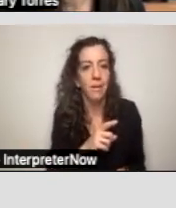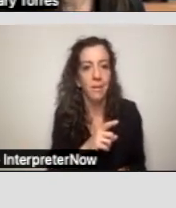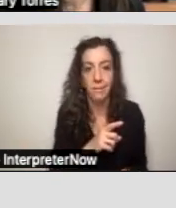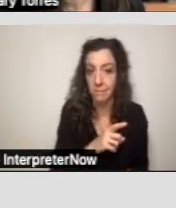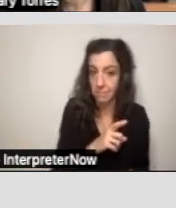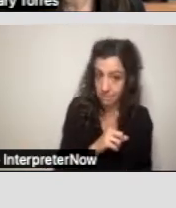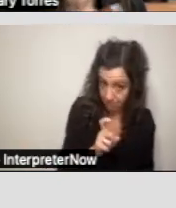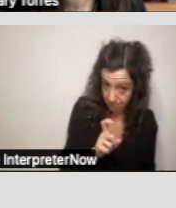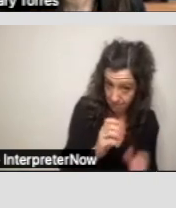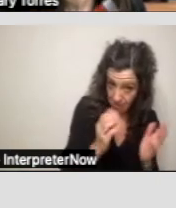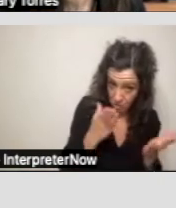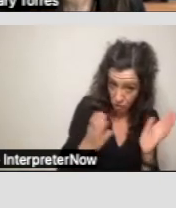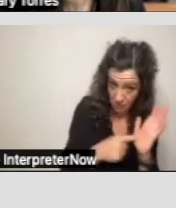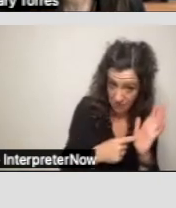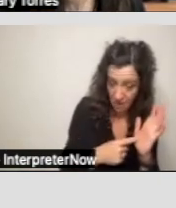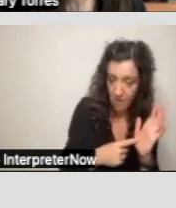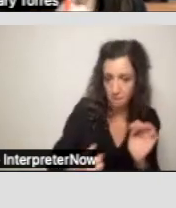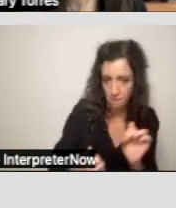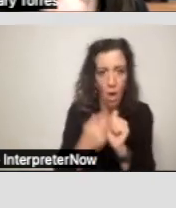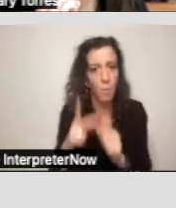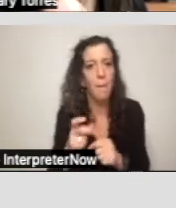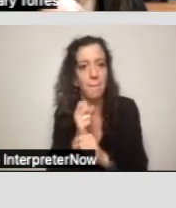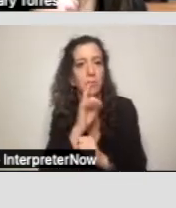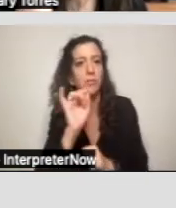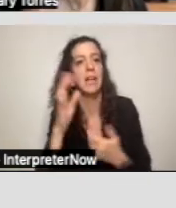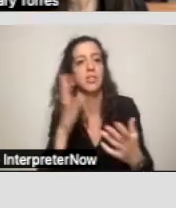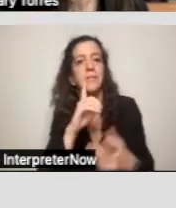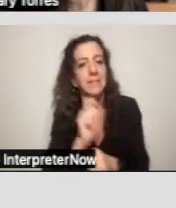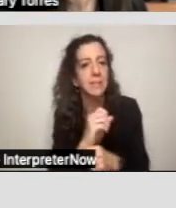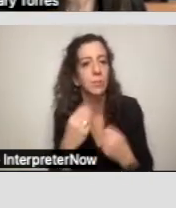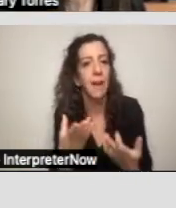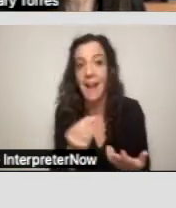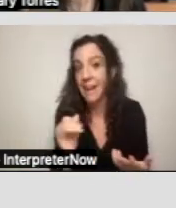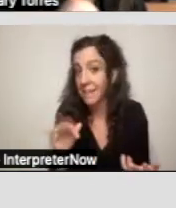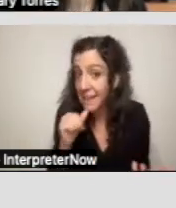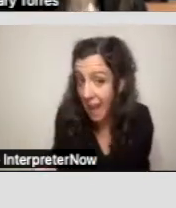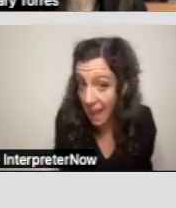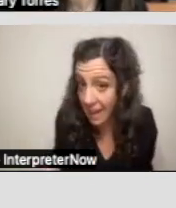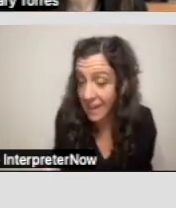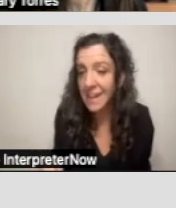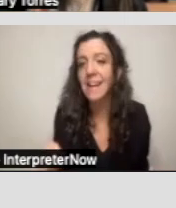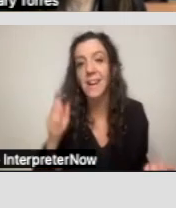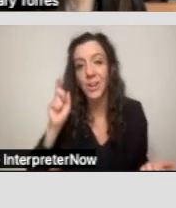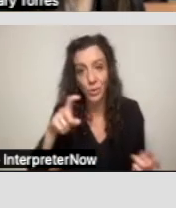make sure that service is being provided, and why if it's not, then following up why.